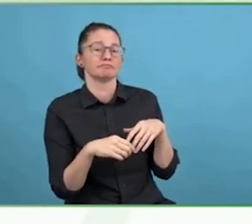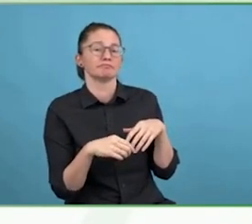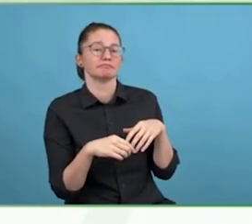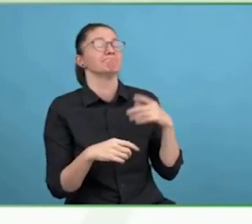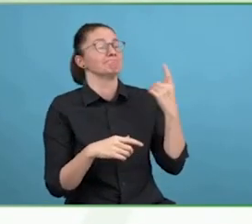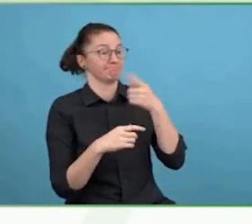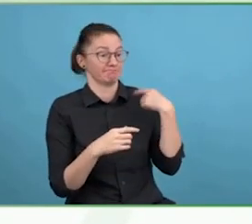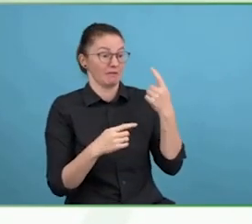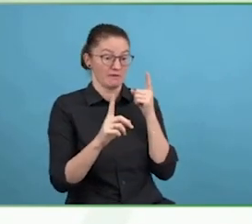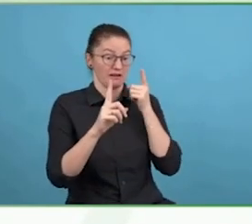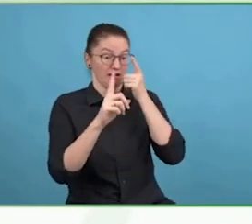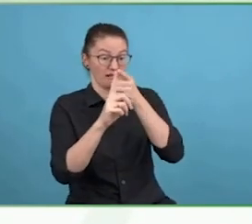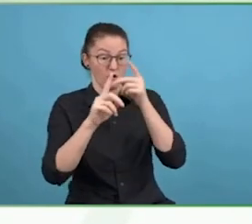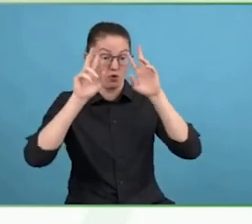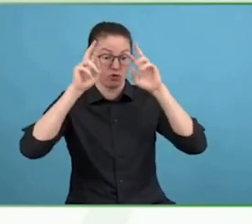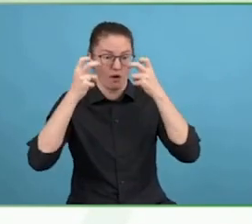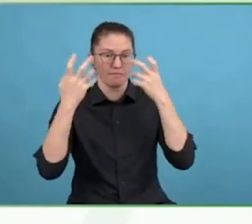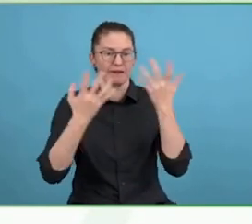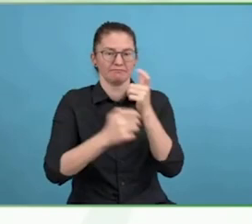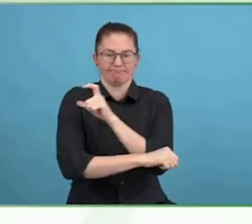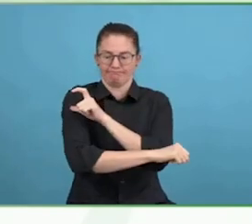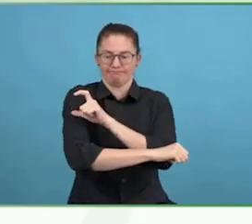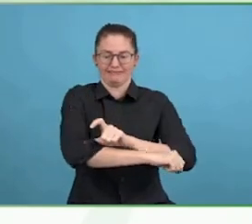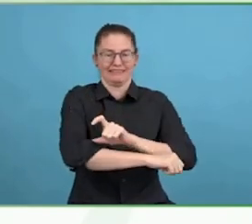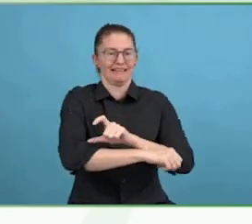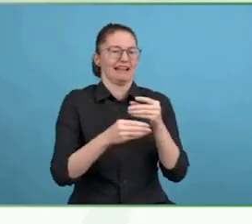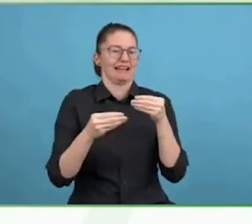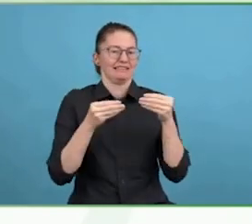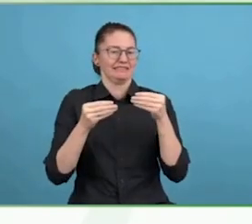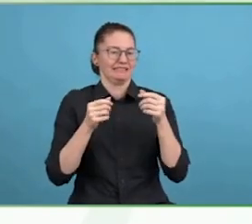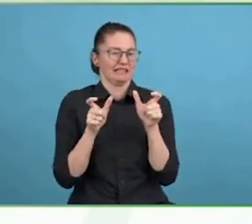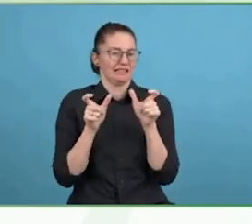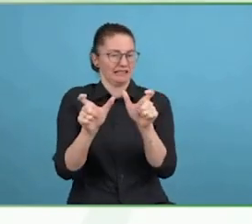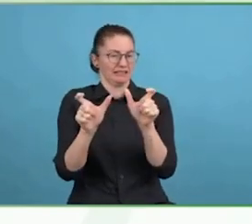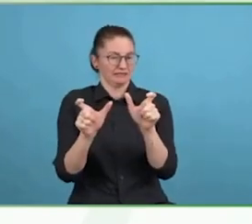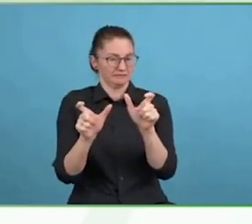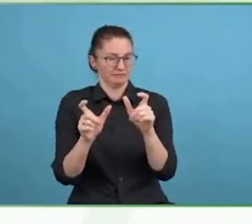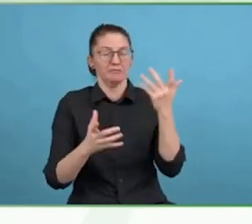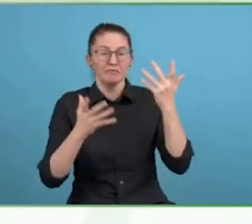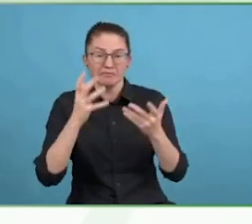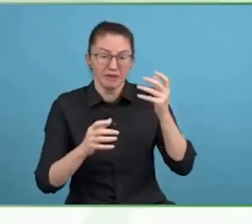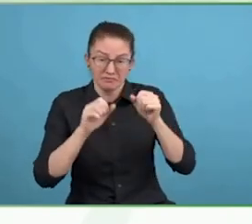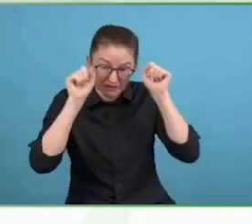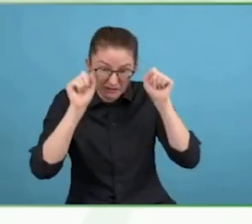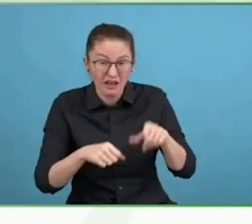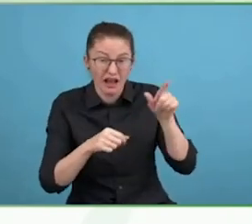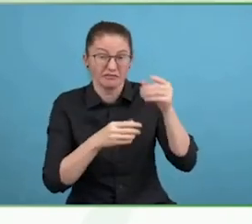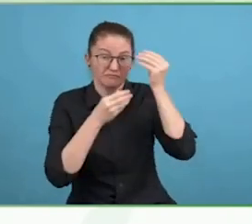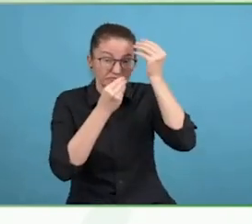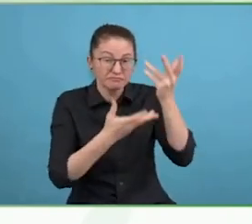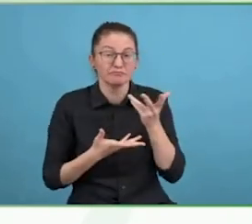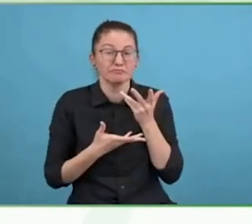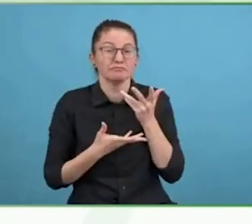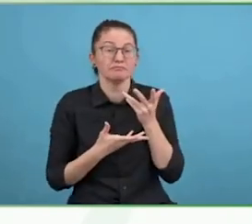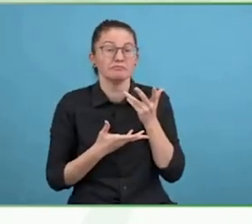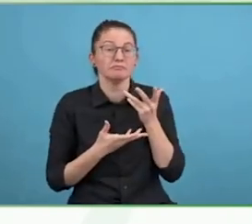I'm a photographer and have covered conflicts over 20 years and often when I was telling the stories to the people whose lives